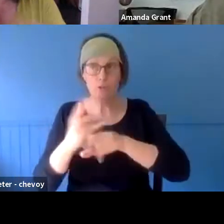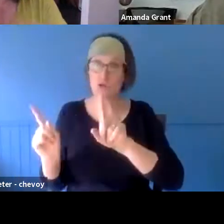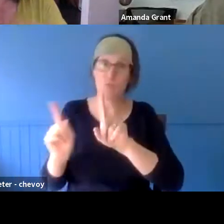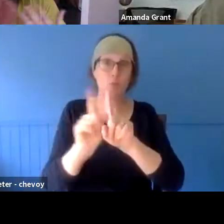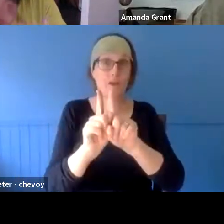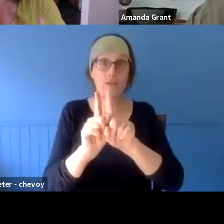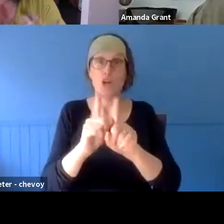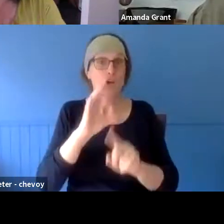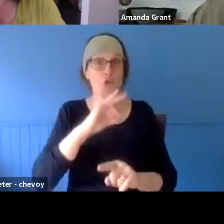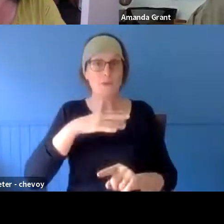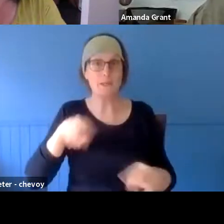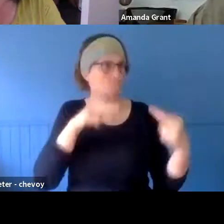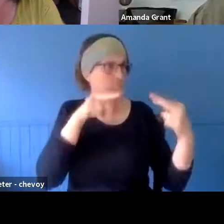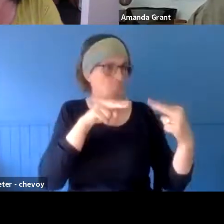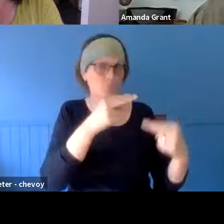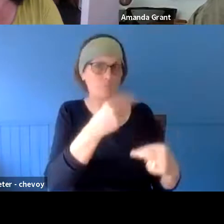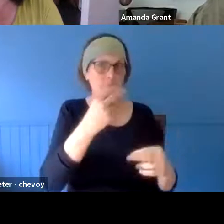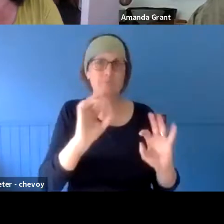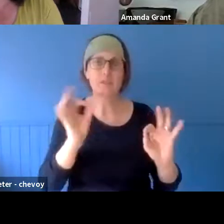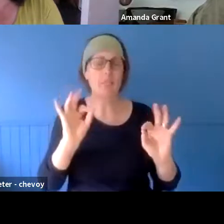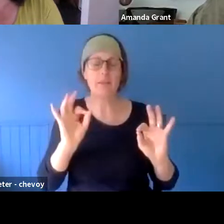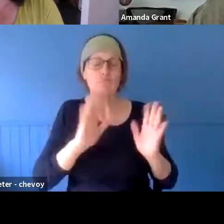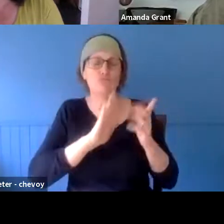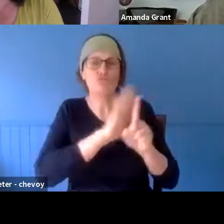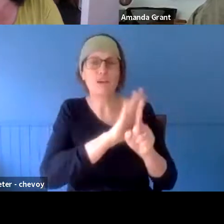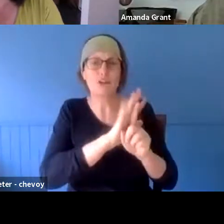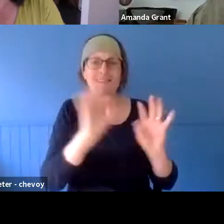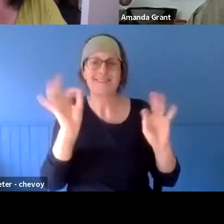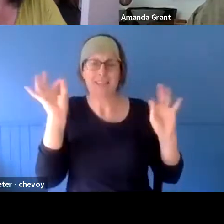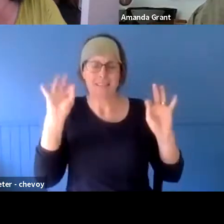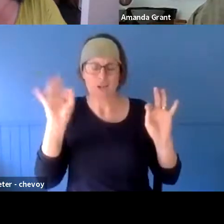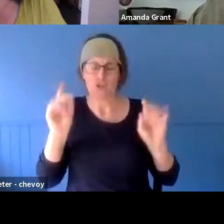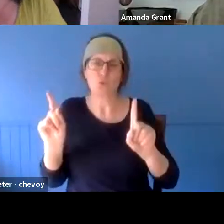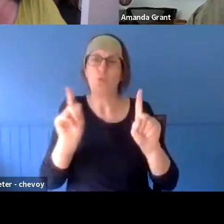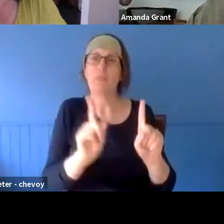kind of social cues and the like, and just talking. You know, you're